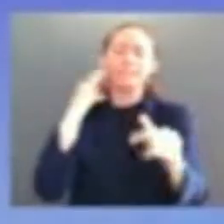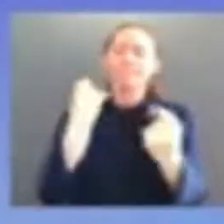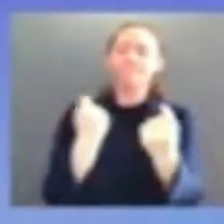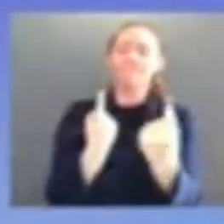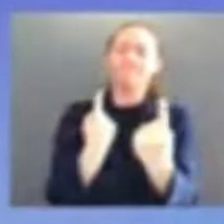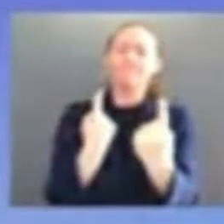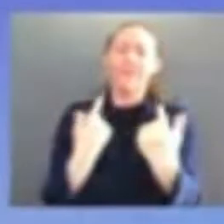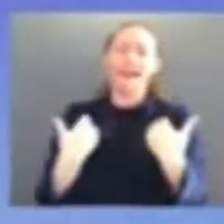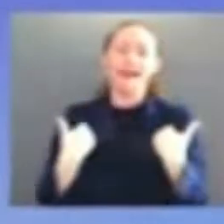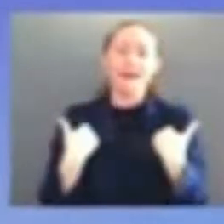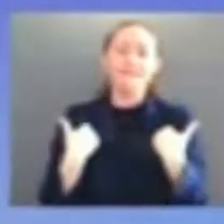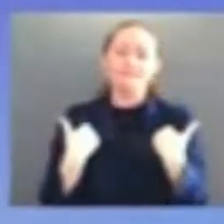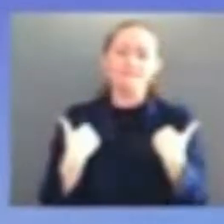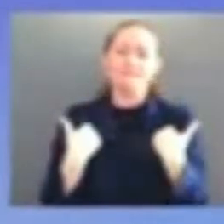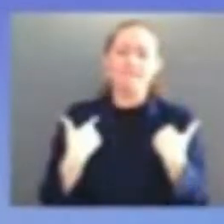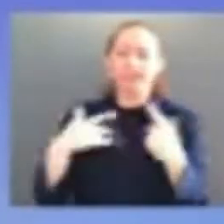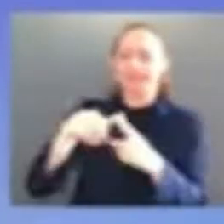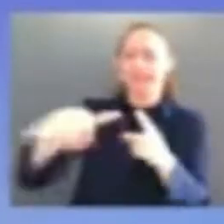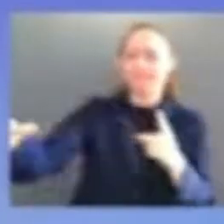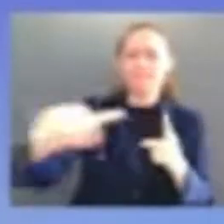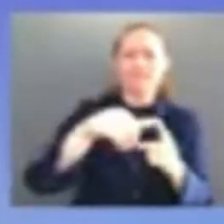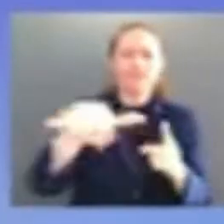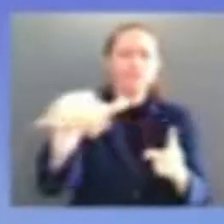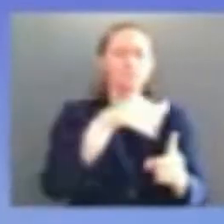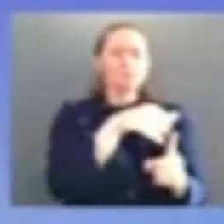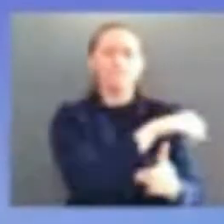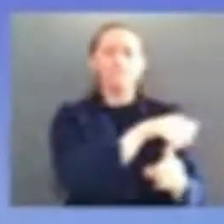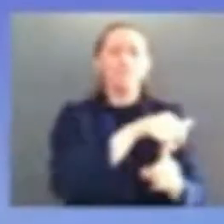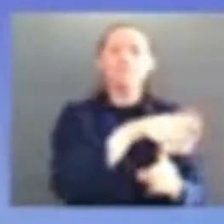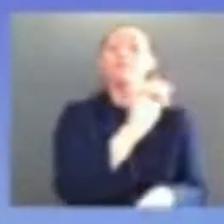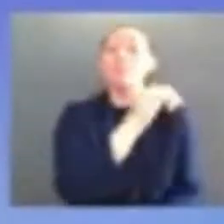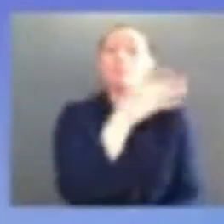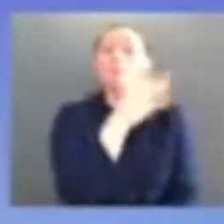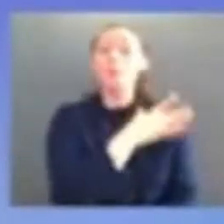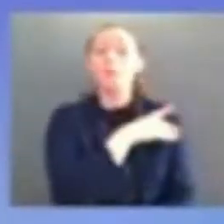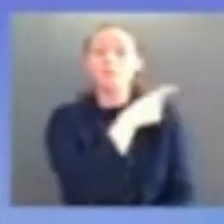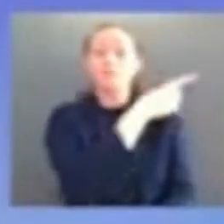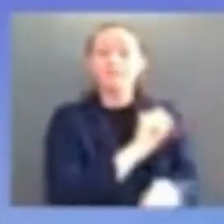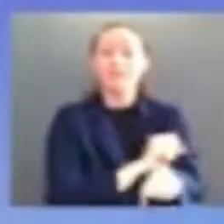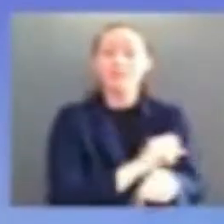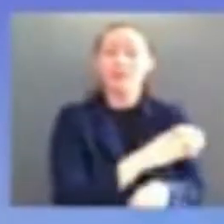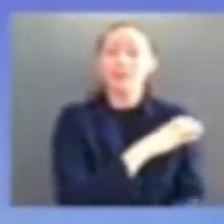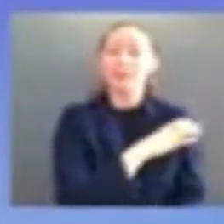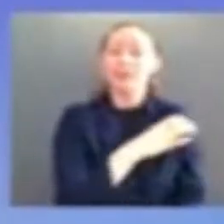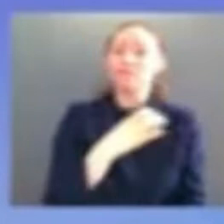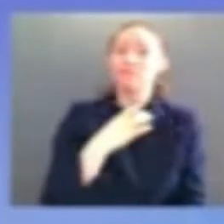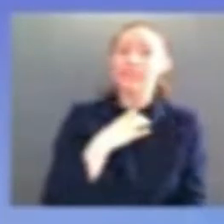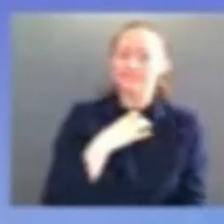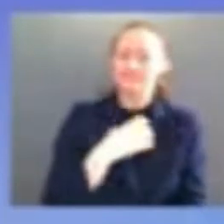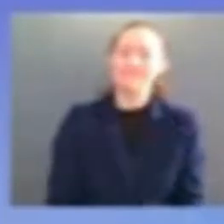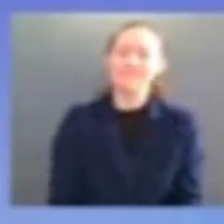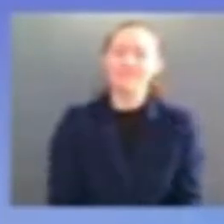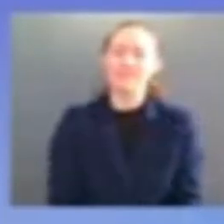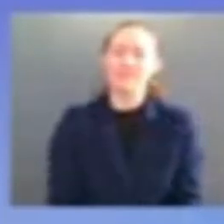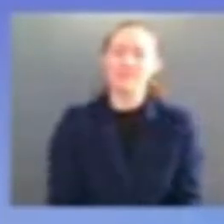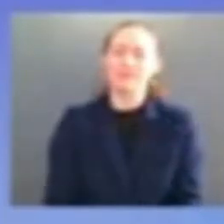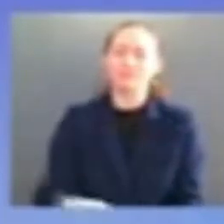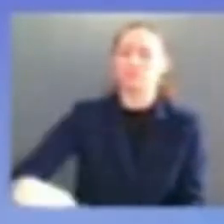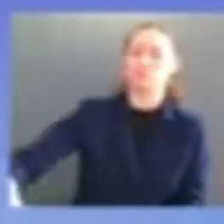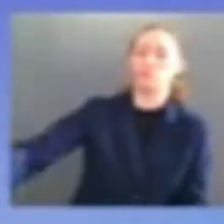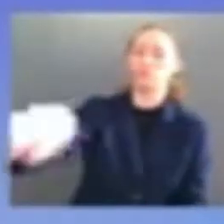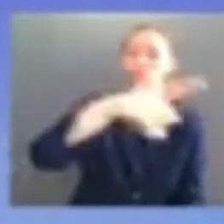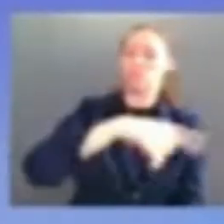the board look it's a powerful thing when people can see themselves in others think about that